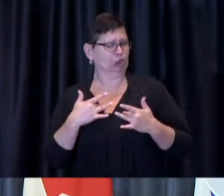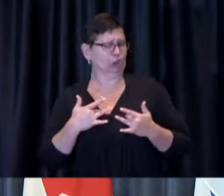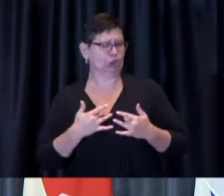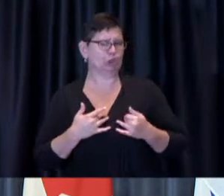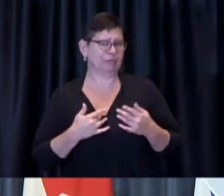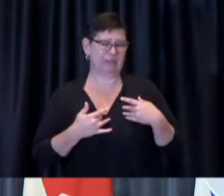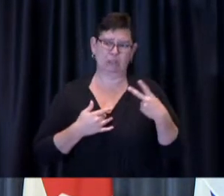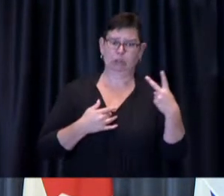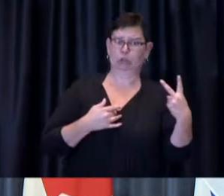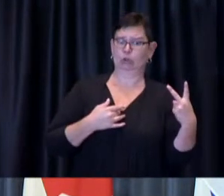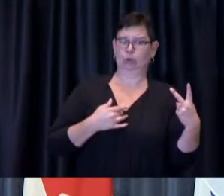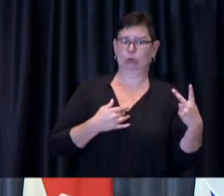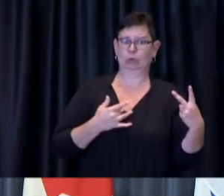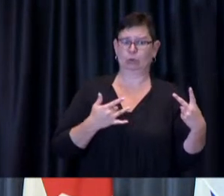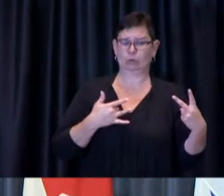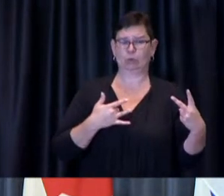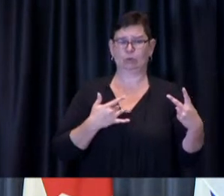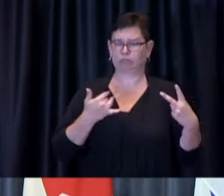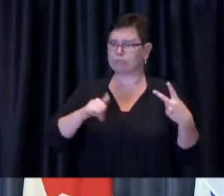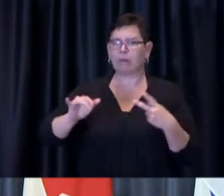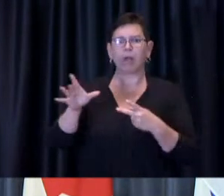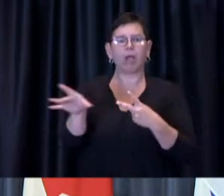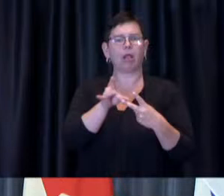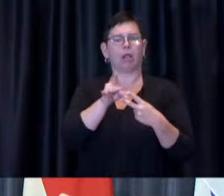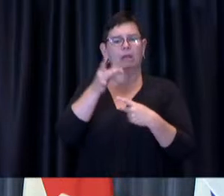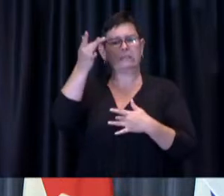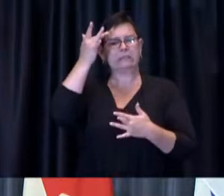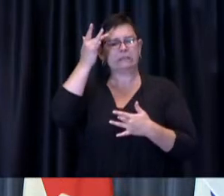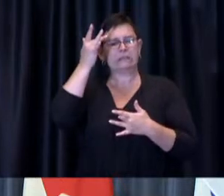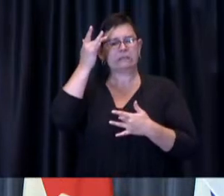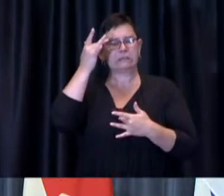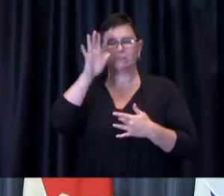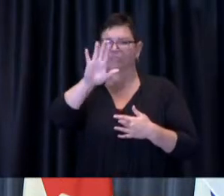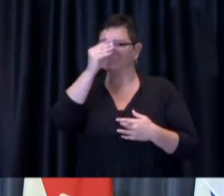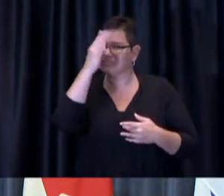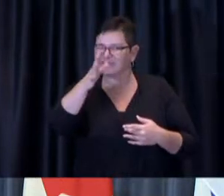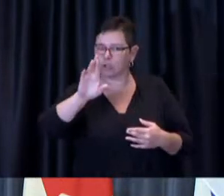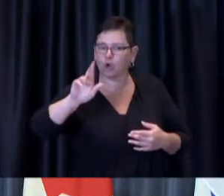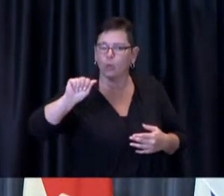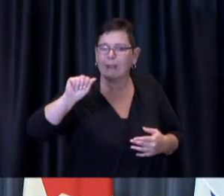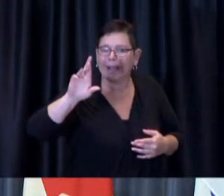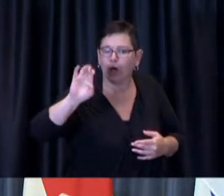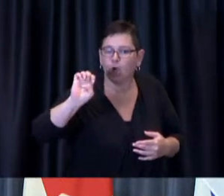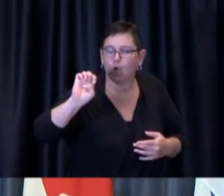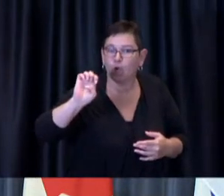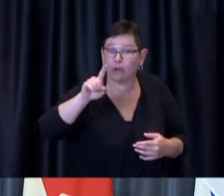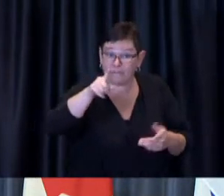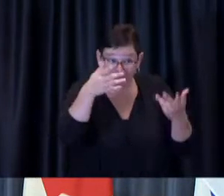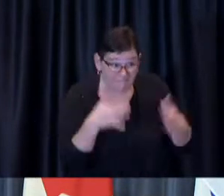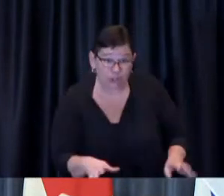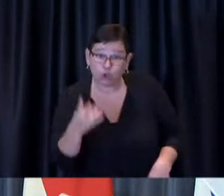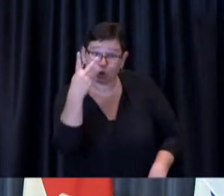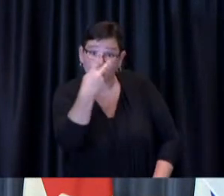the rare cases in which a person gets infected by COVID-19 after being fully vaccinated.